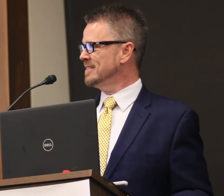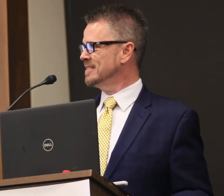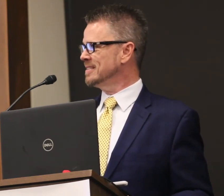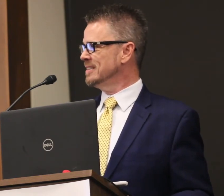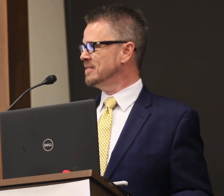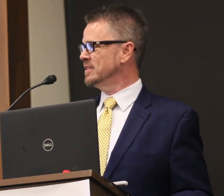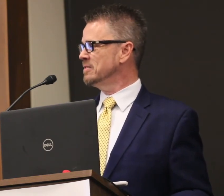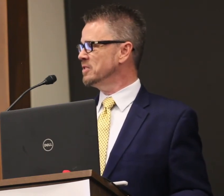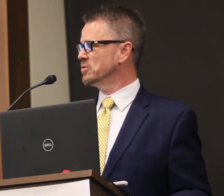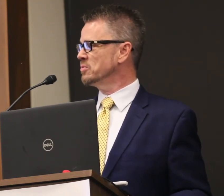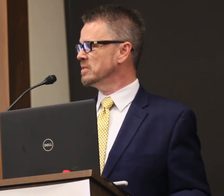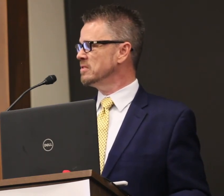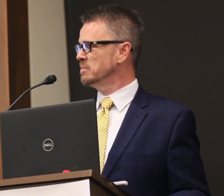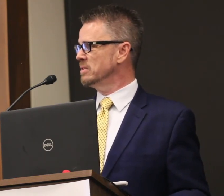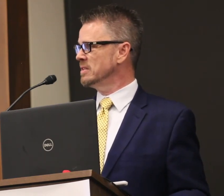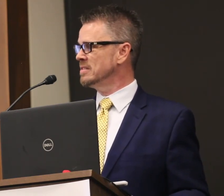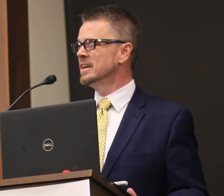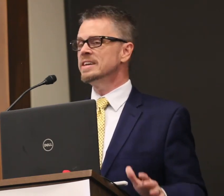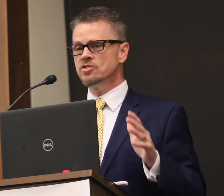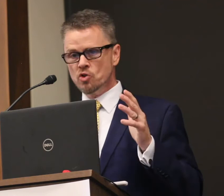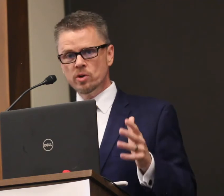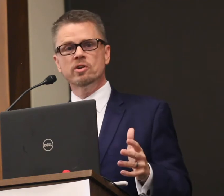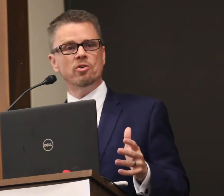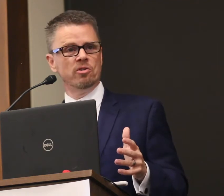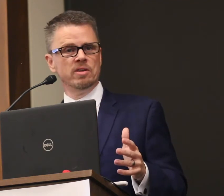in the success of individuals with disabilities is critical